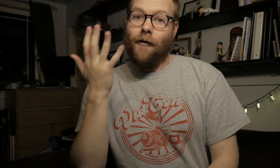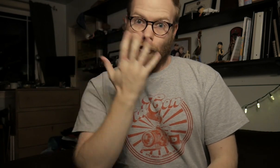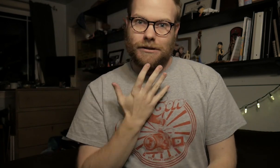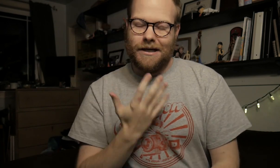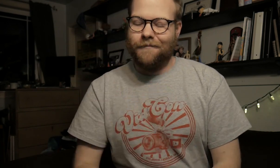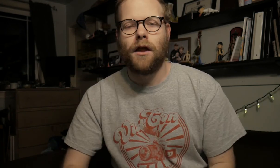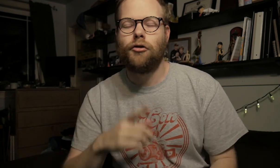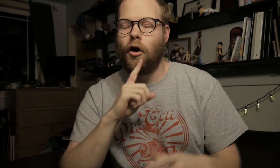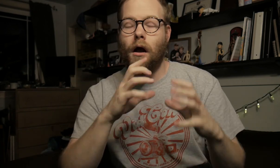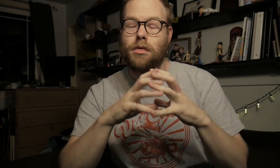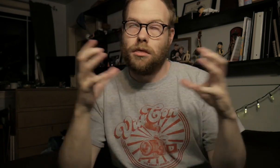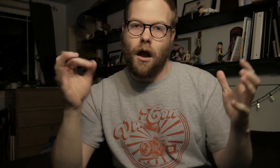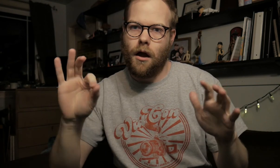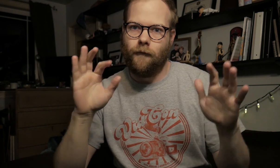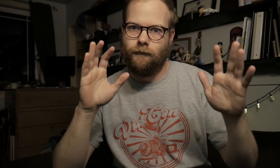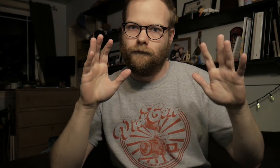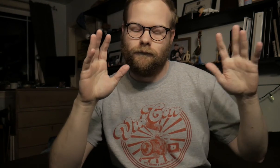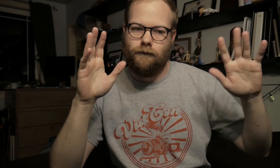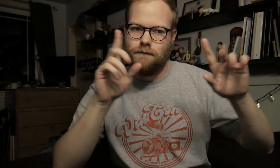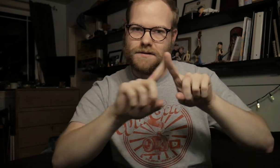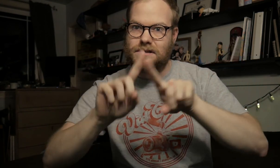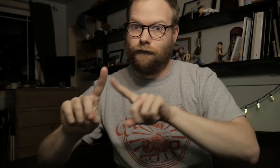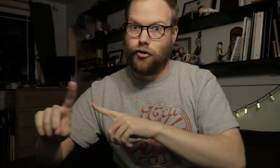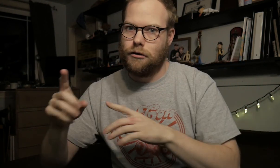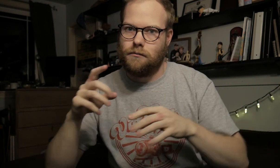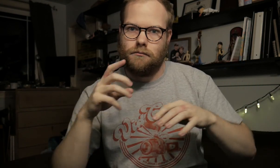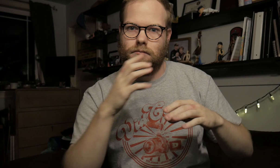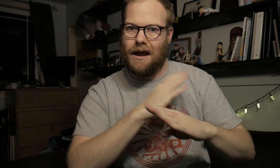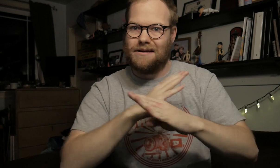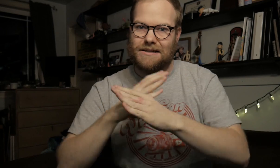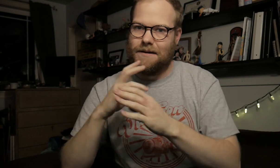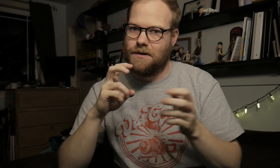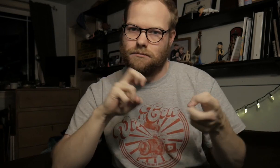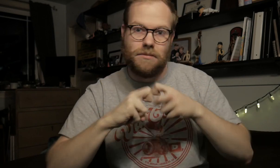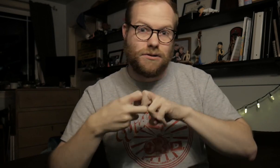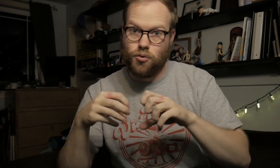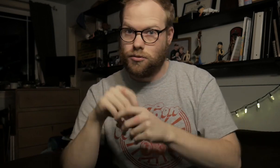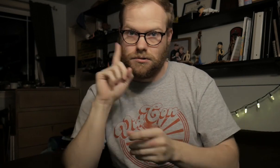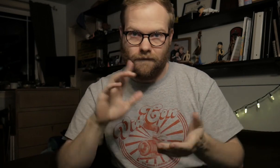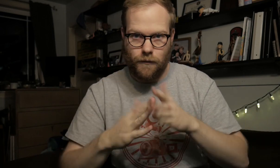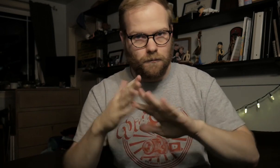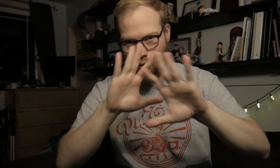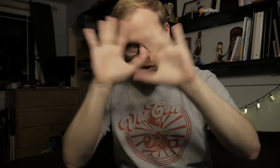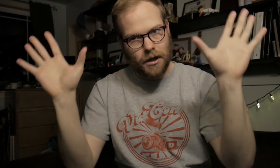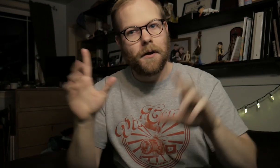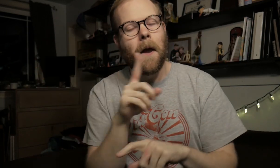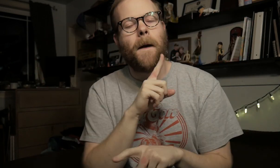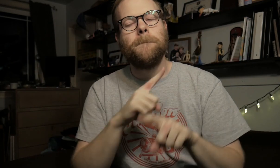Unfortunately. There are a lot of different gatekeeping issues in the deaf community